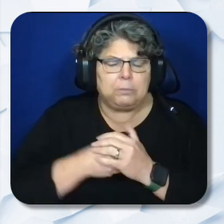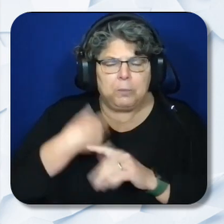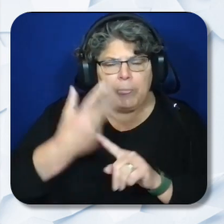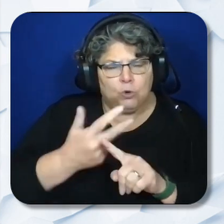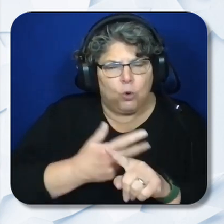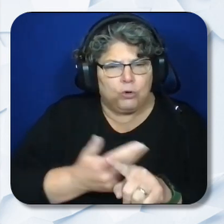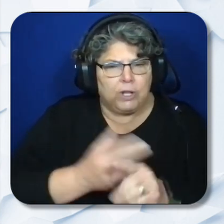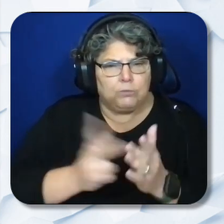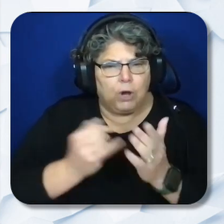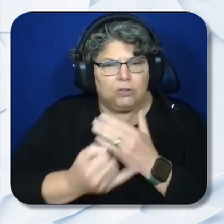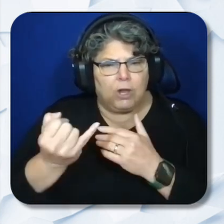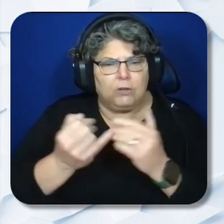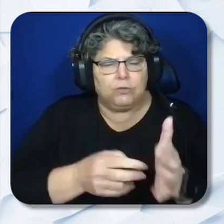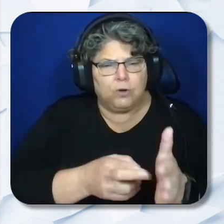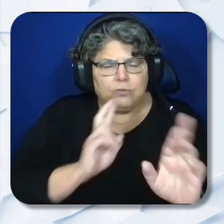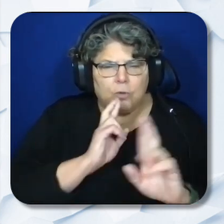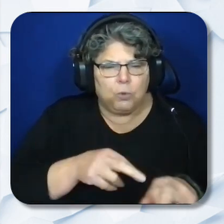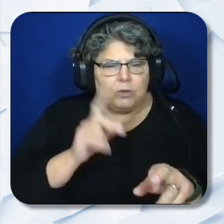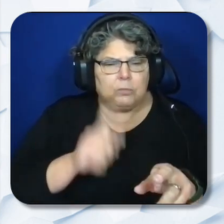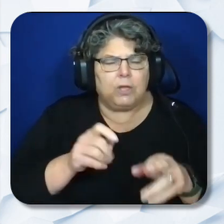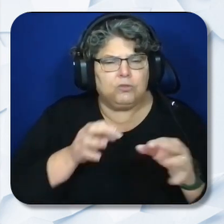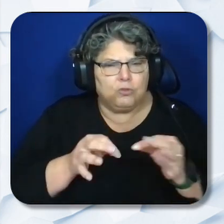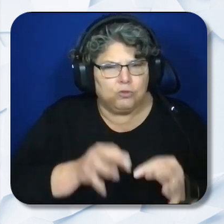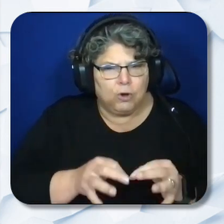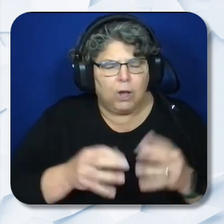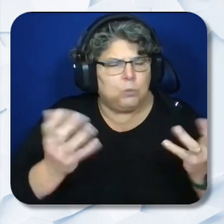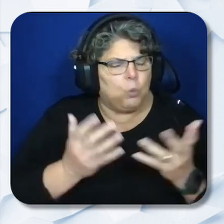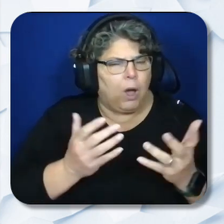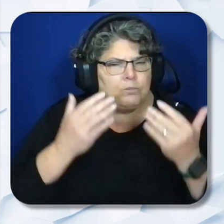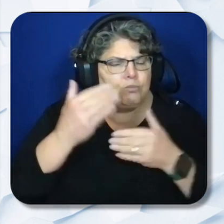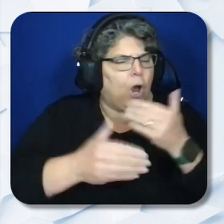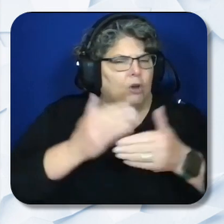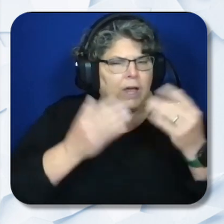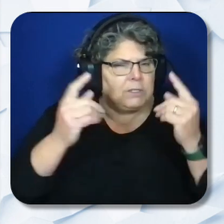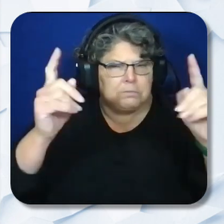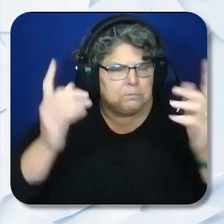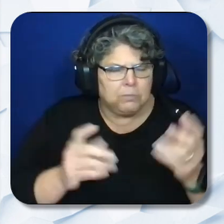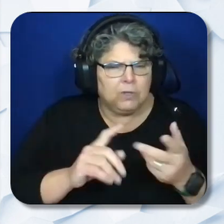reports must describe the progress the grantee has made towards achieving the goals established in